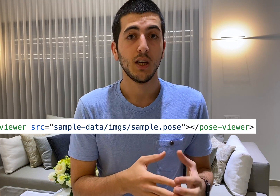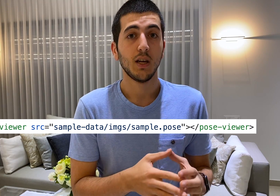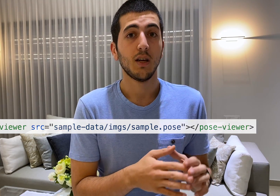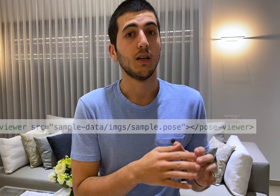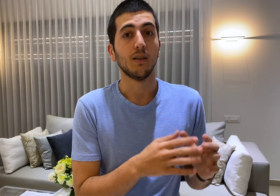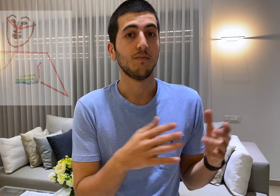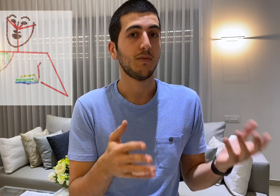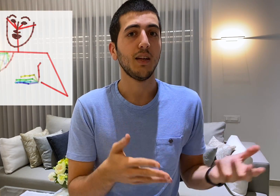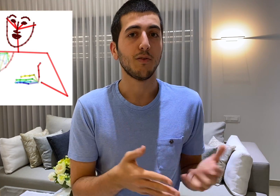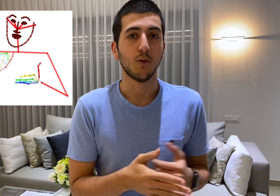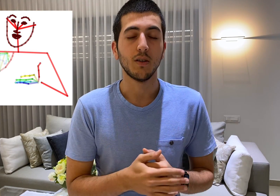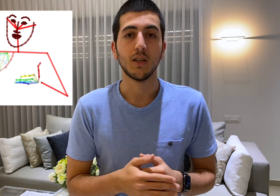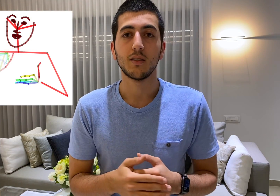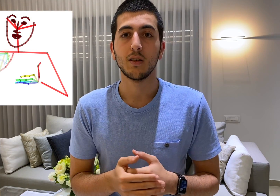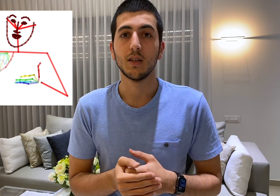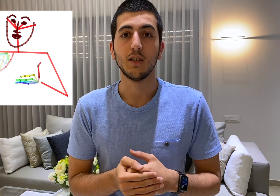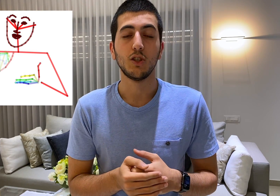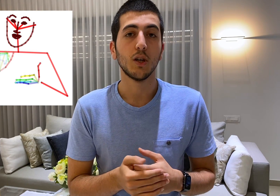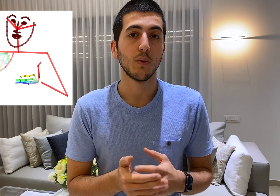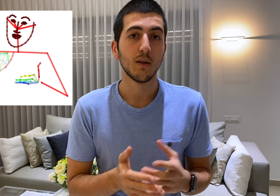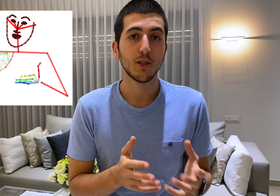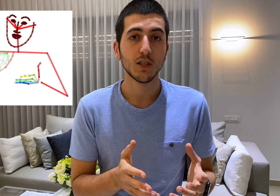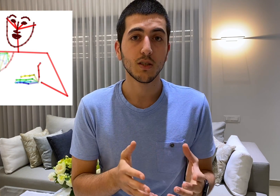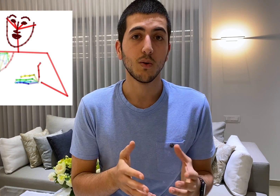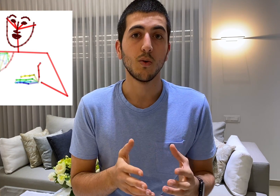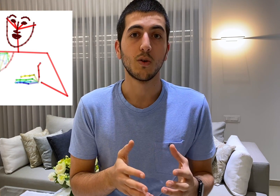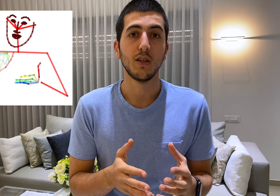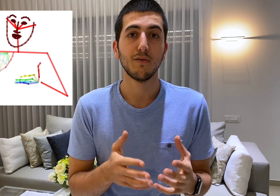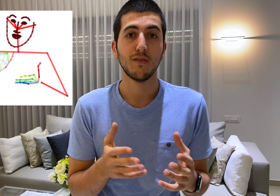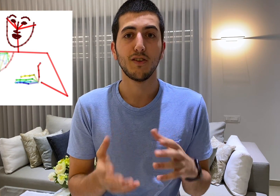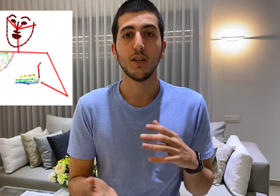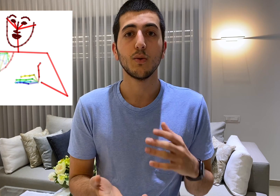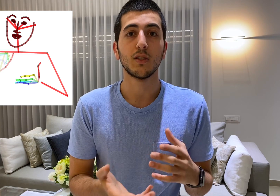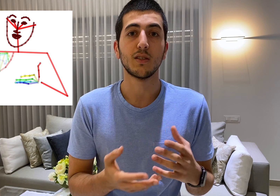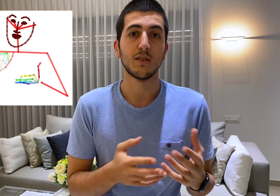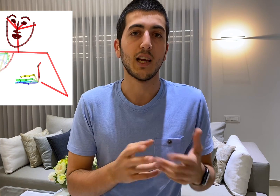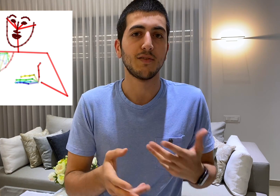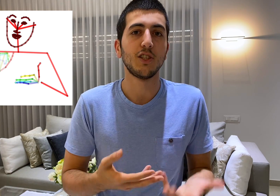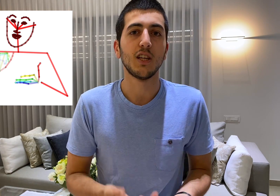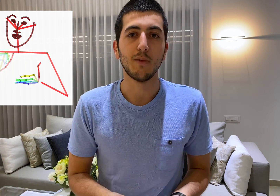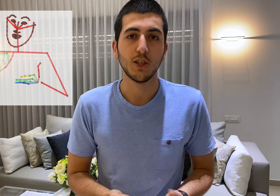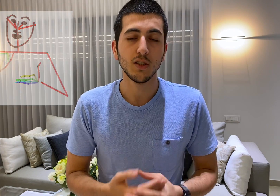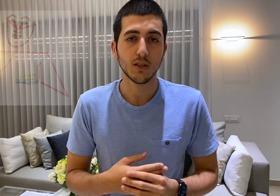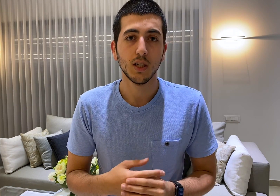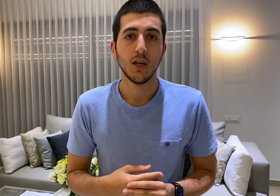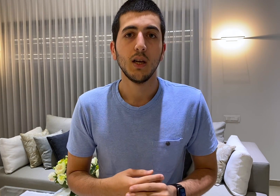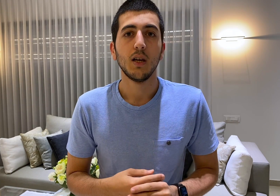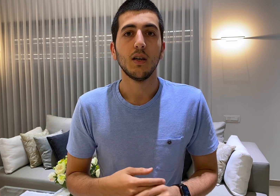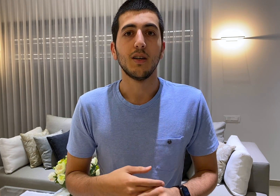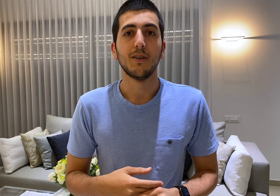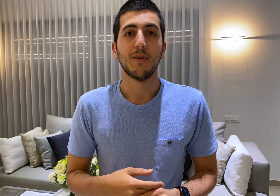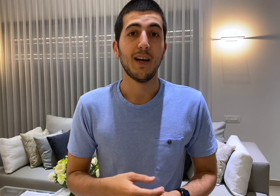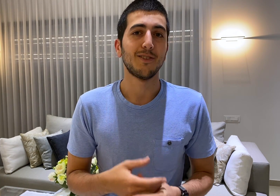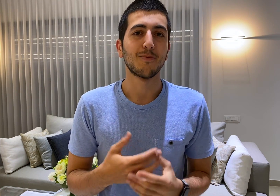data viewer that can show images or even videos as SVG animations I had some